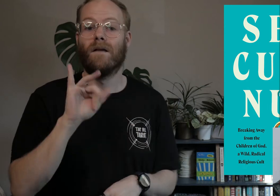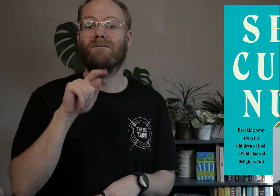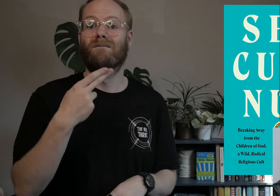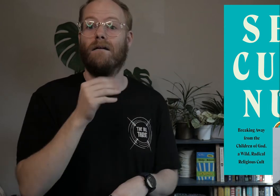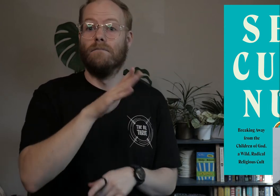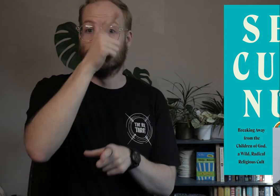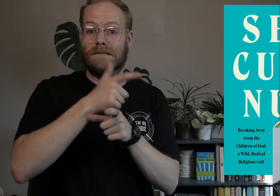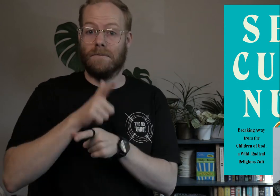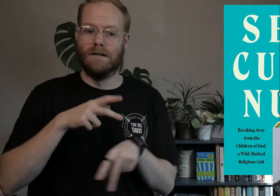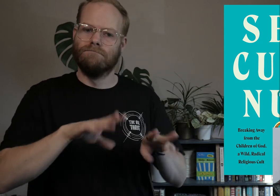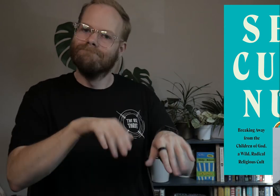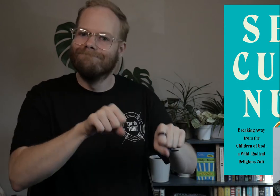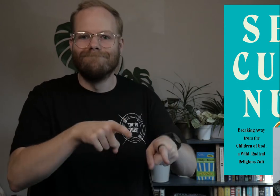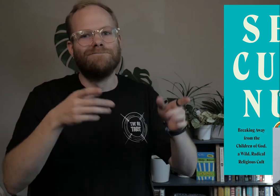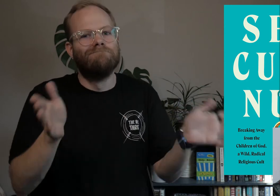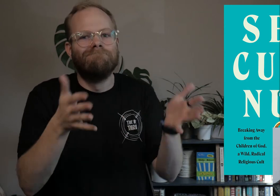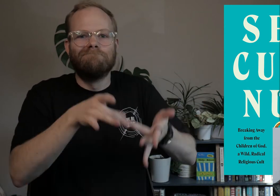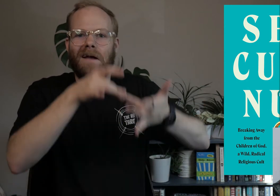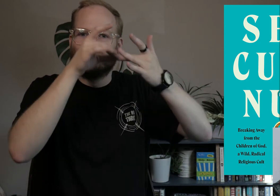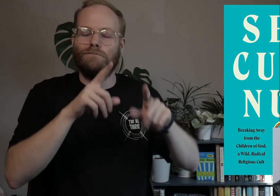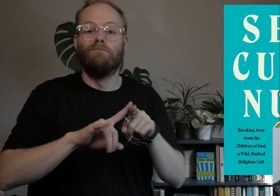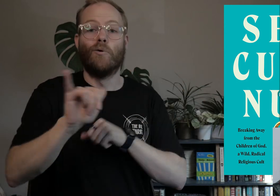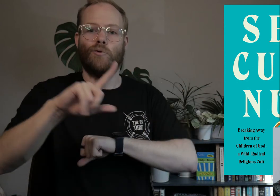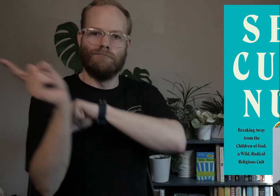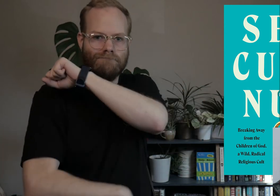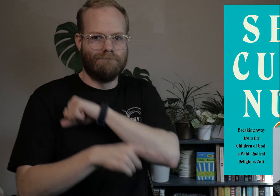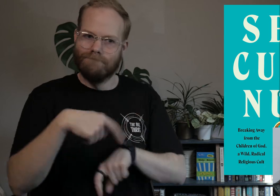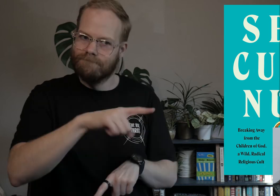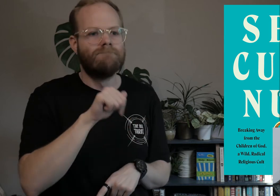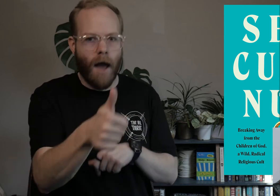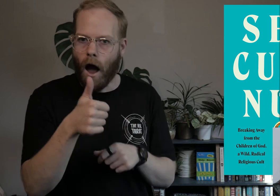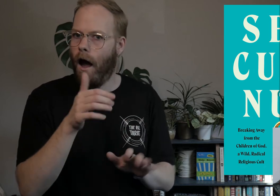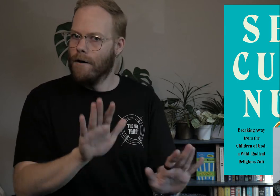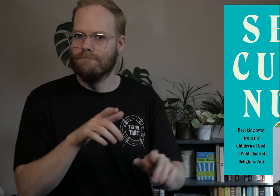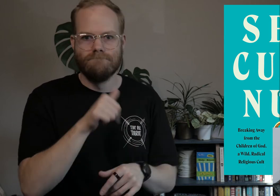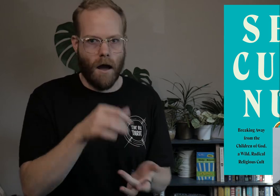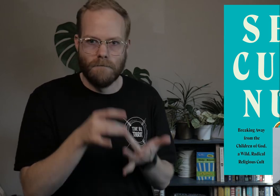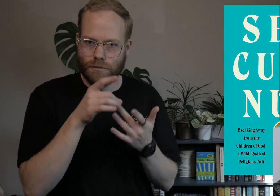Faith and her siblings were celebrated as special, but also punished to remind them that they were not,